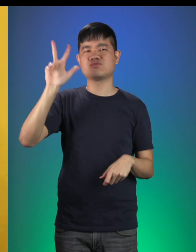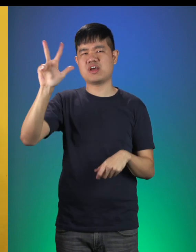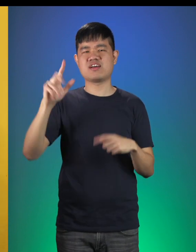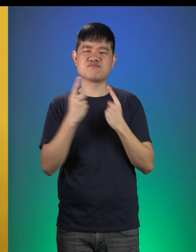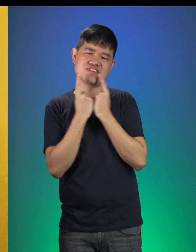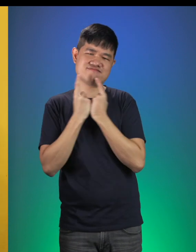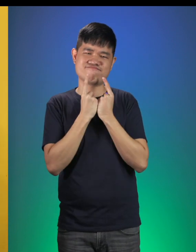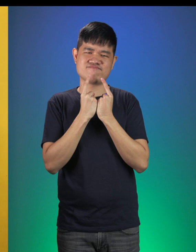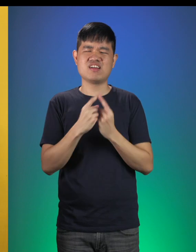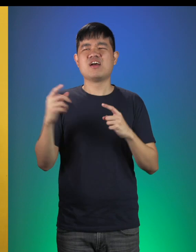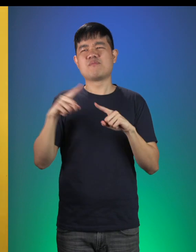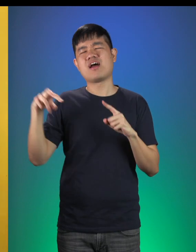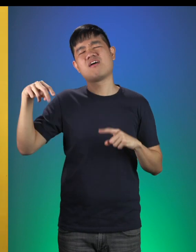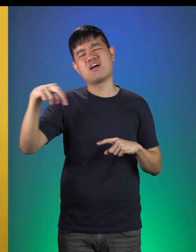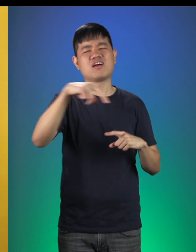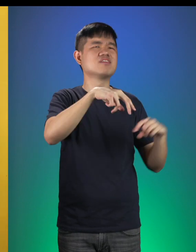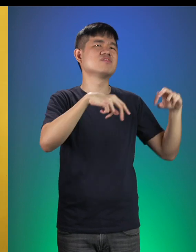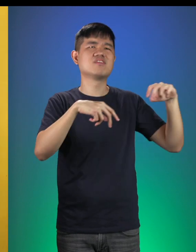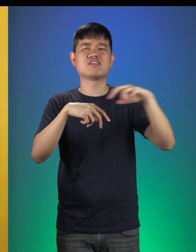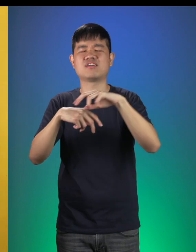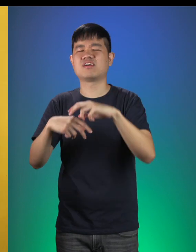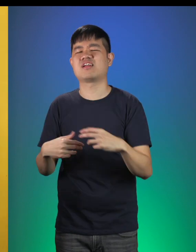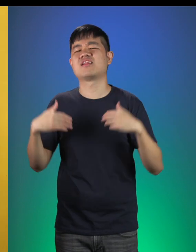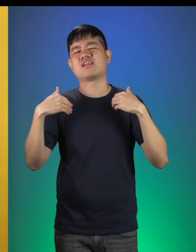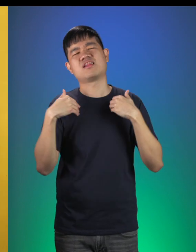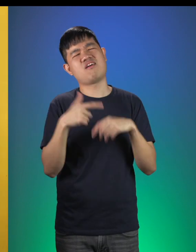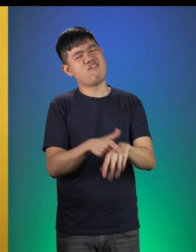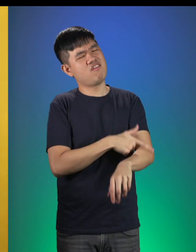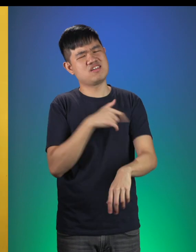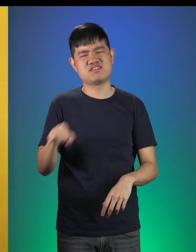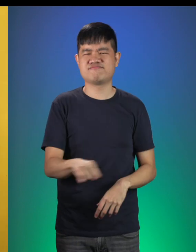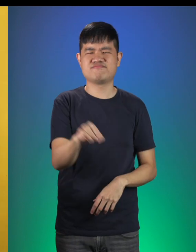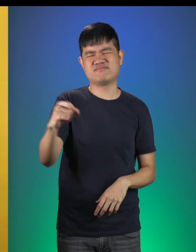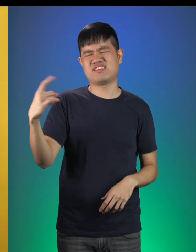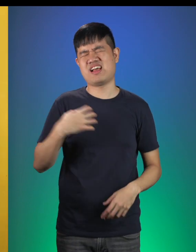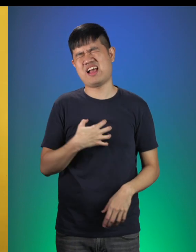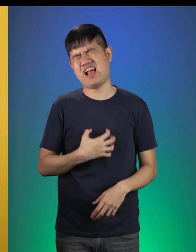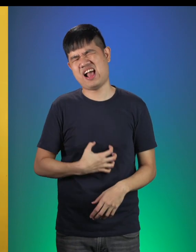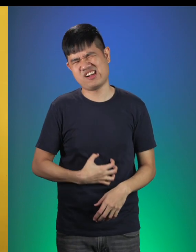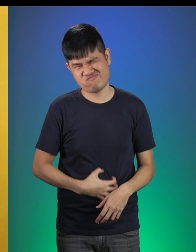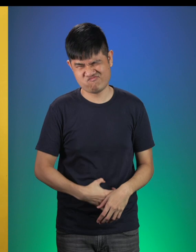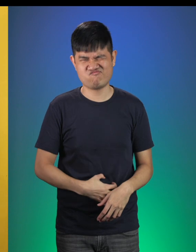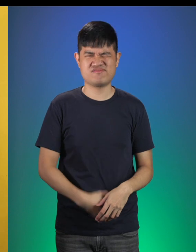But she was walking and walking and it was a really long journey and she was getting hungry so I invited her for lunch.